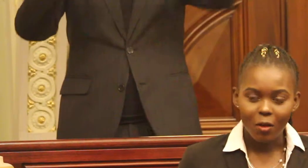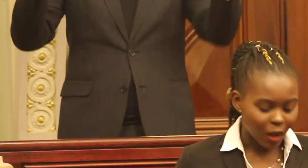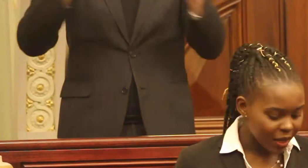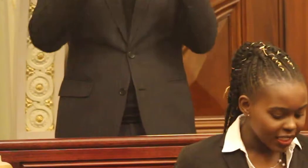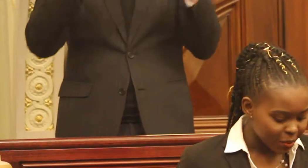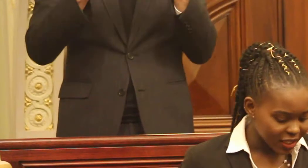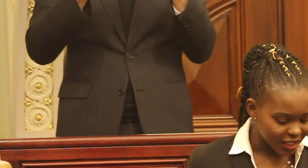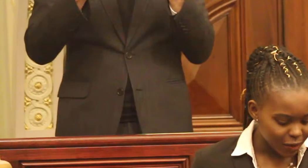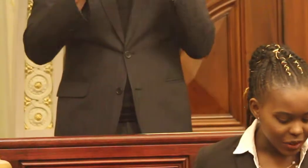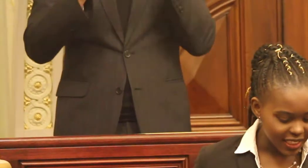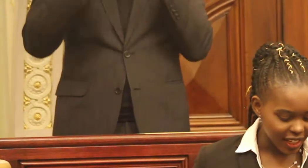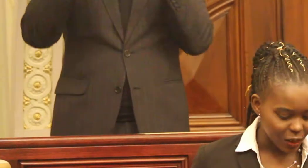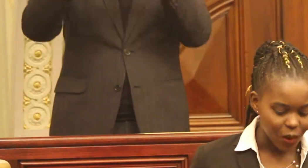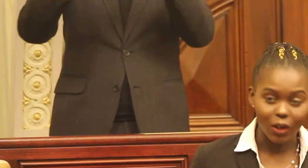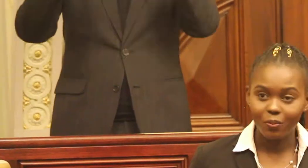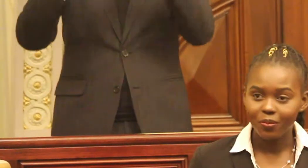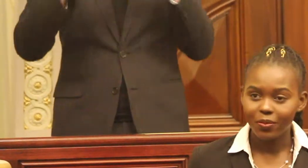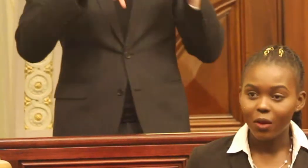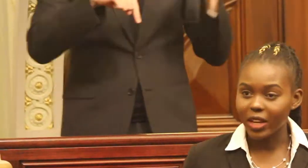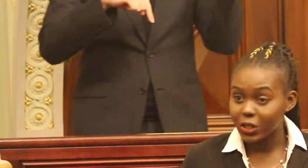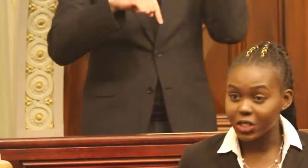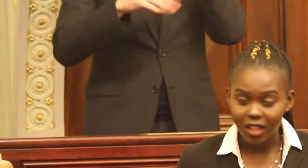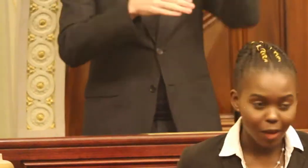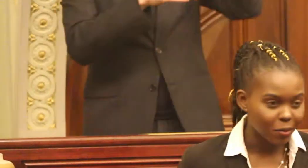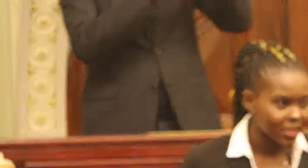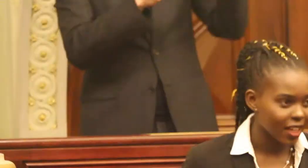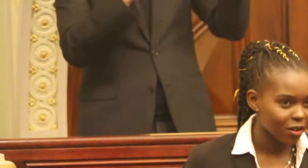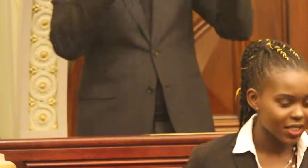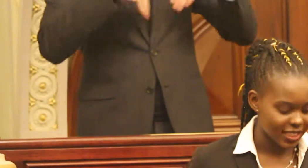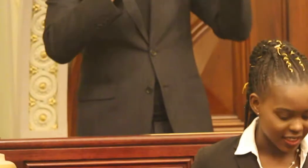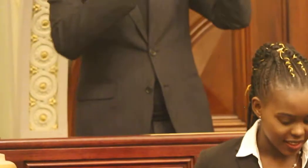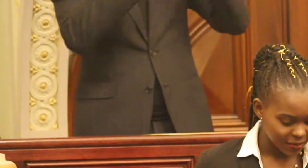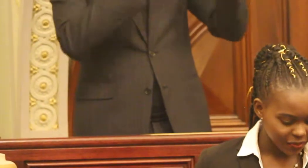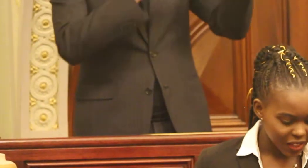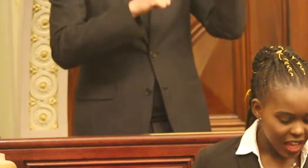Melbourne is the most liveable city in the world - we too should climb up this ladder in success.